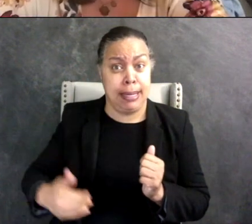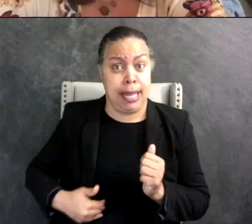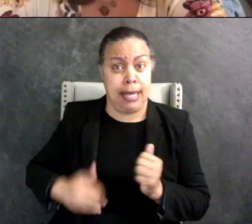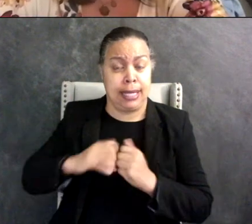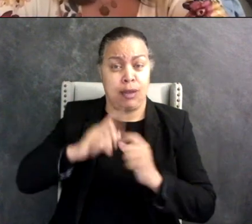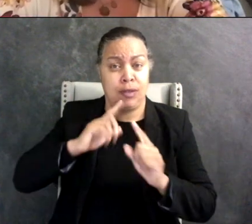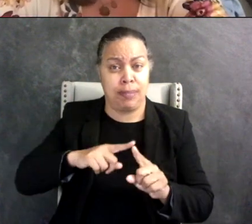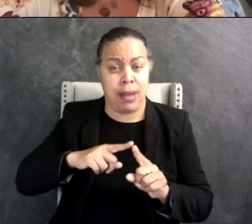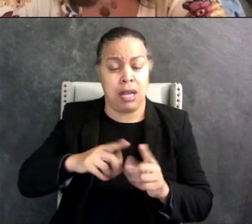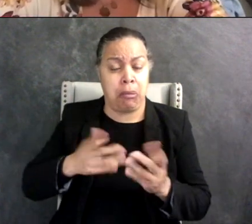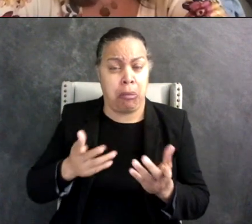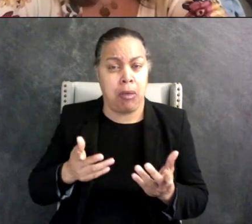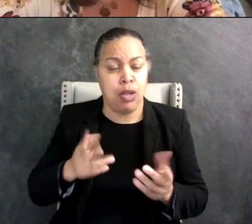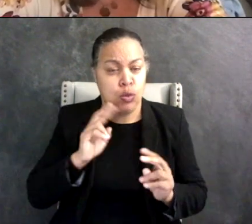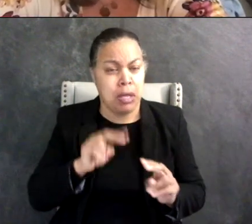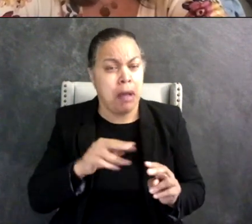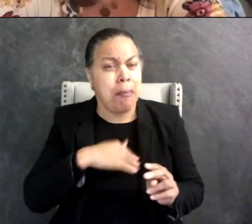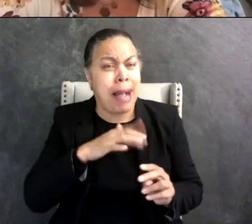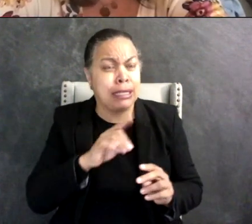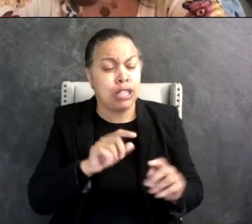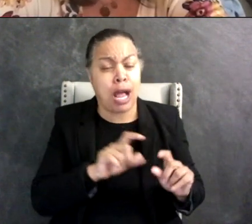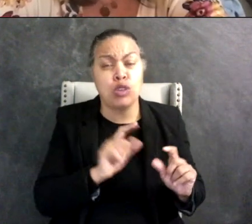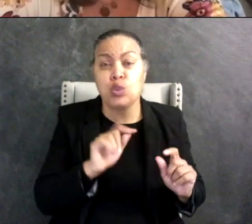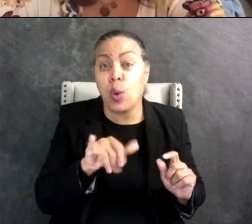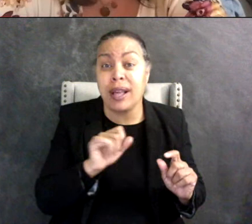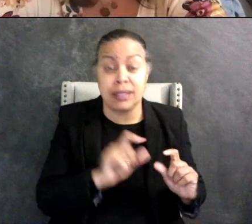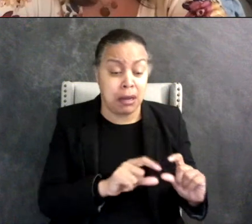these things up, my child is happy, I know what my child wants they're pointing they're not saying